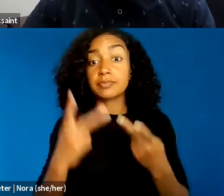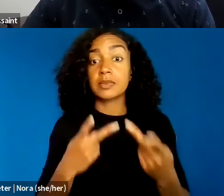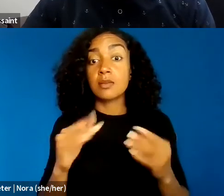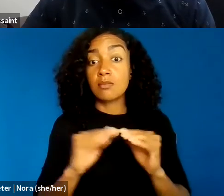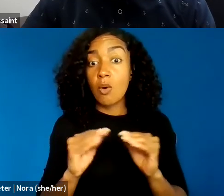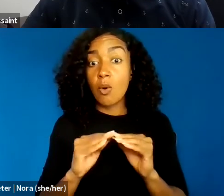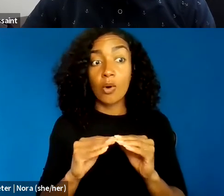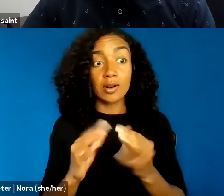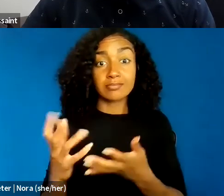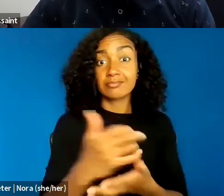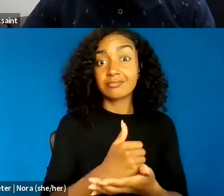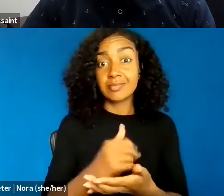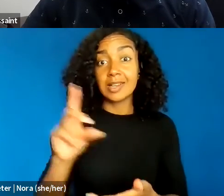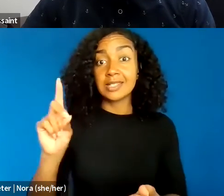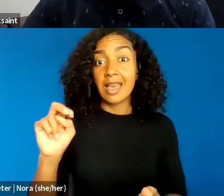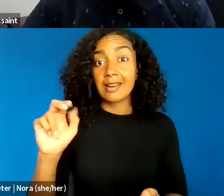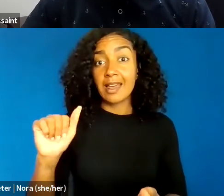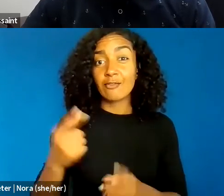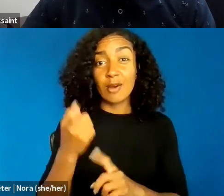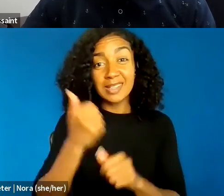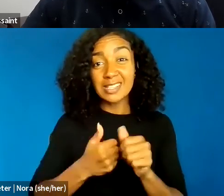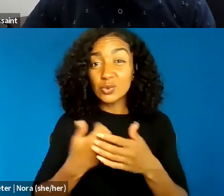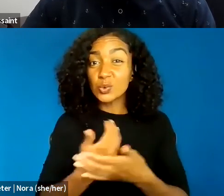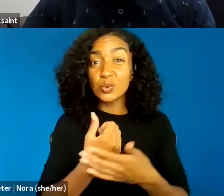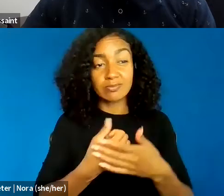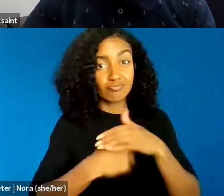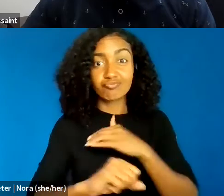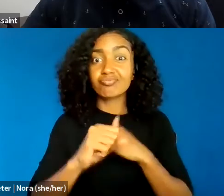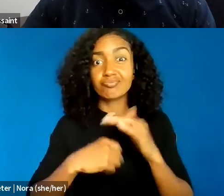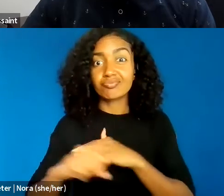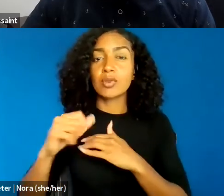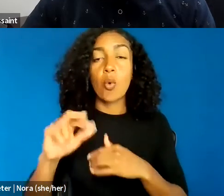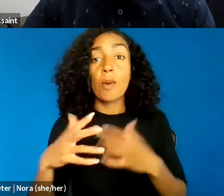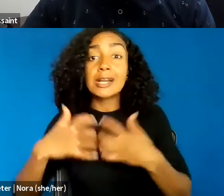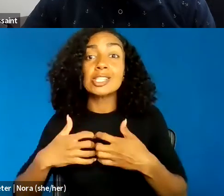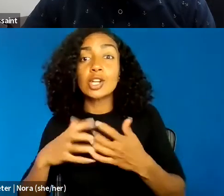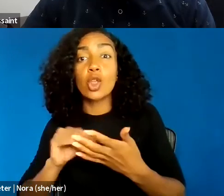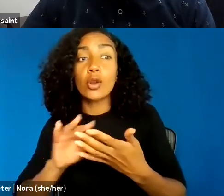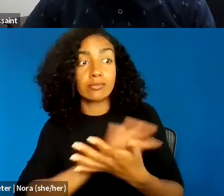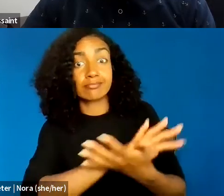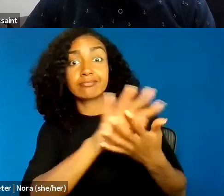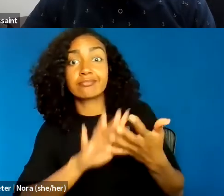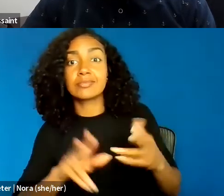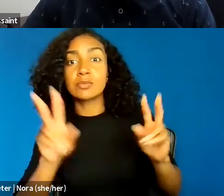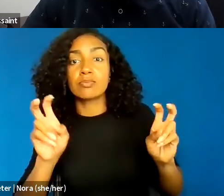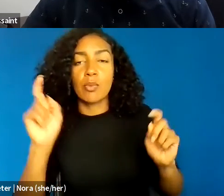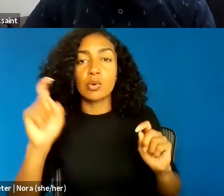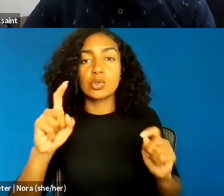or machine learning. All of this I argue, can contribute to deterring criminal activity and improving apprehension.